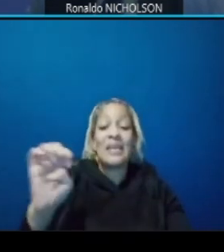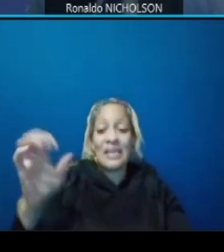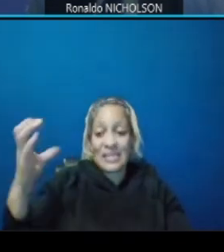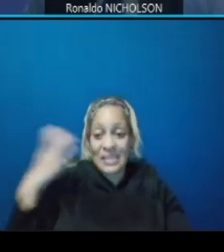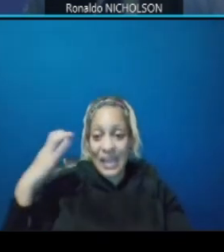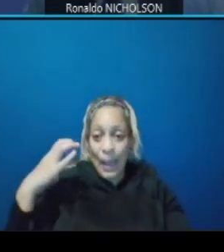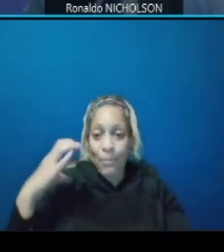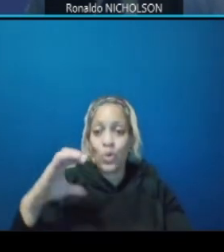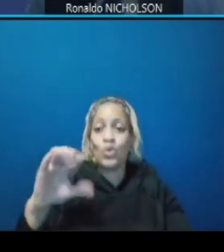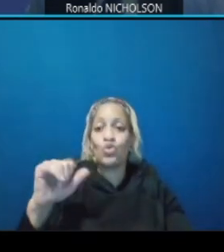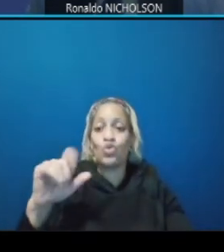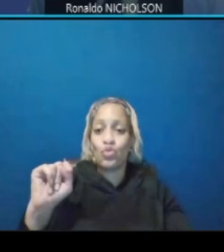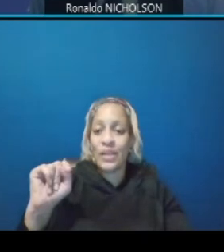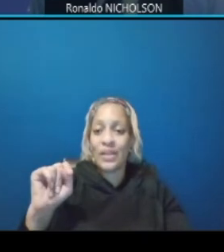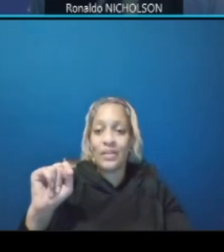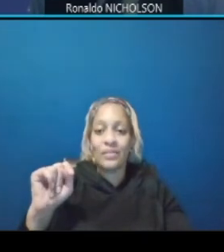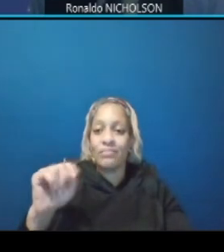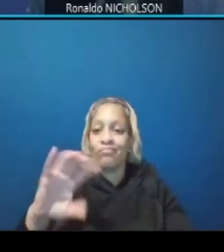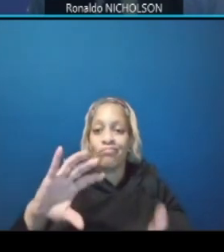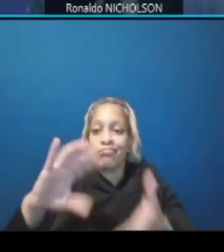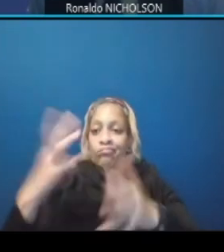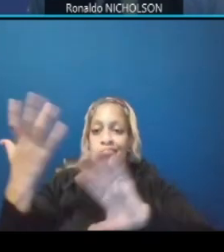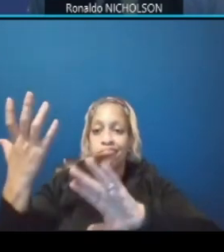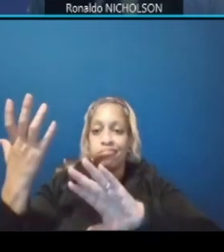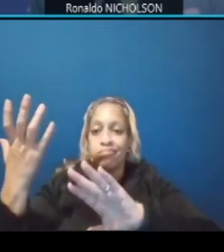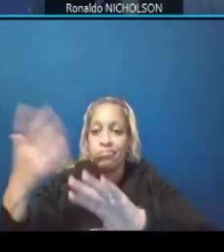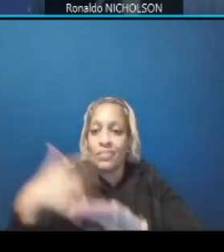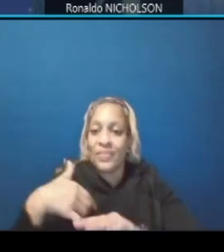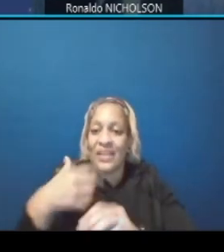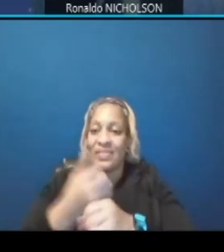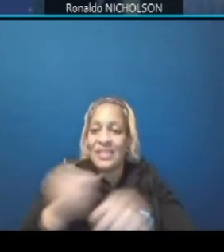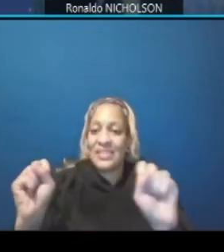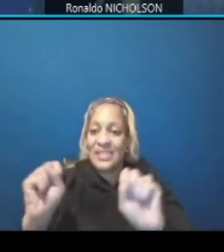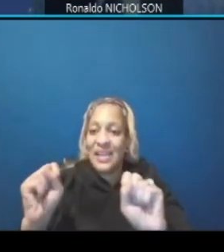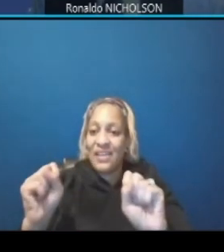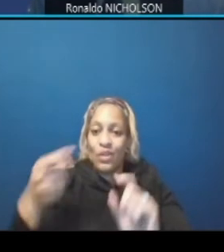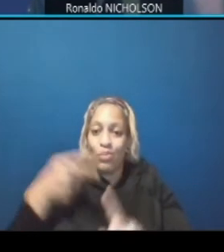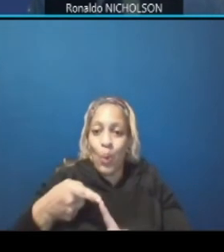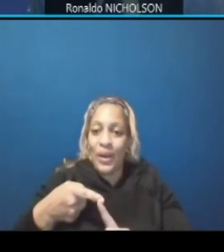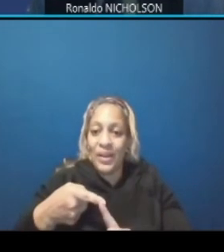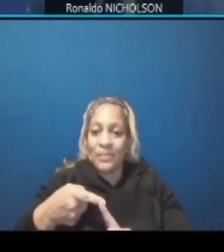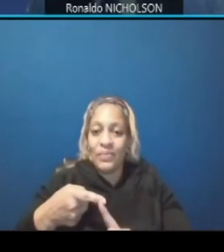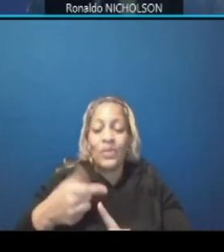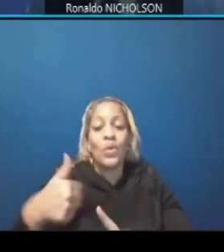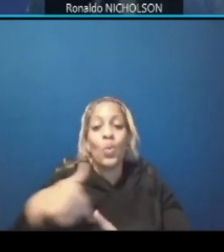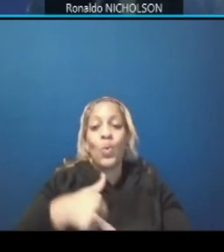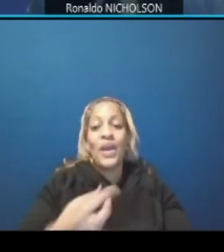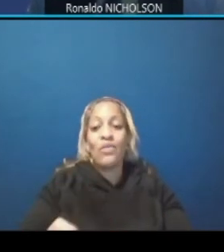will will diminish that safety component because you you'll have two exits just too close together